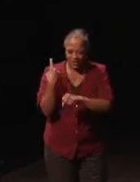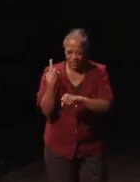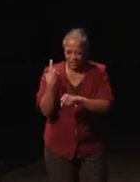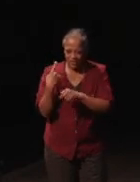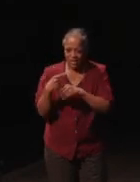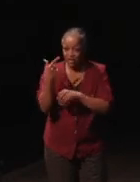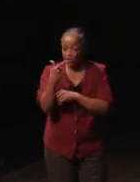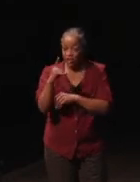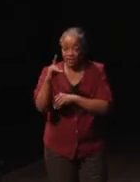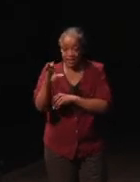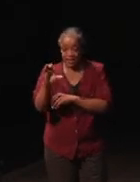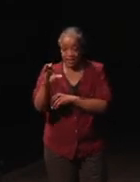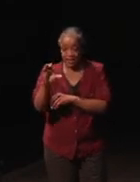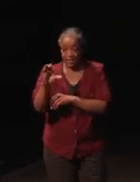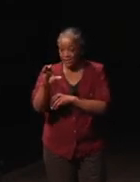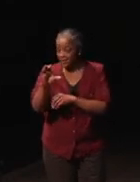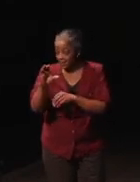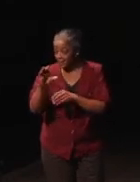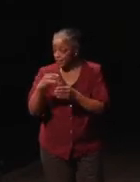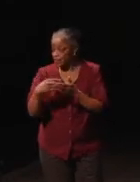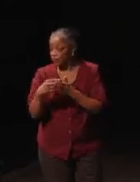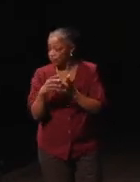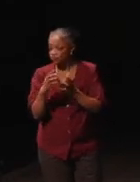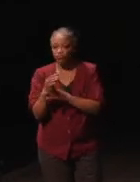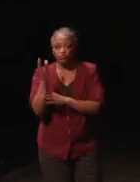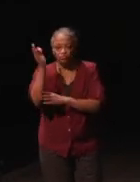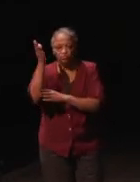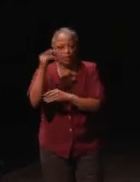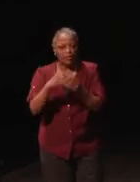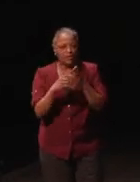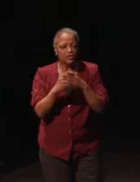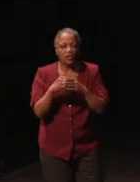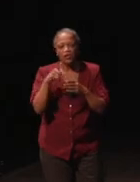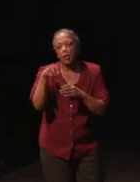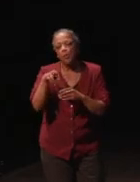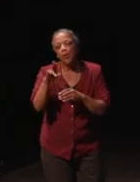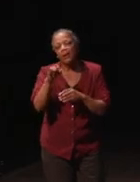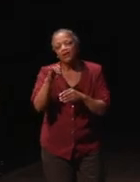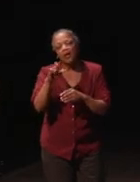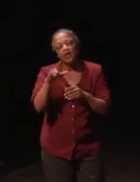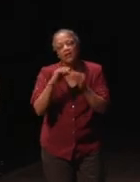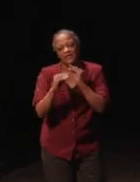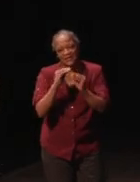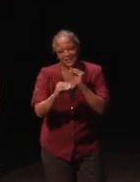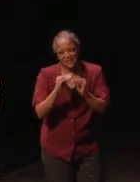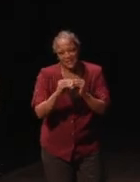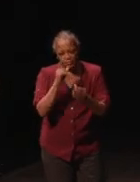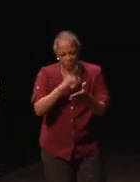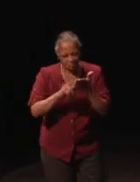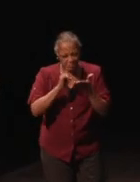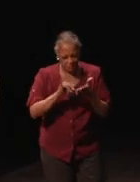GDC that covers practical fixes with Madden, I recommend looking at it.